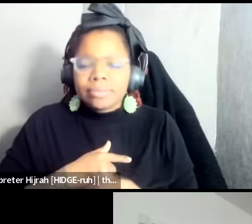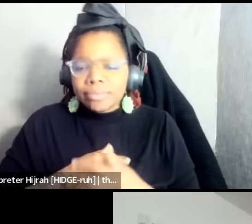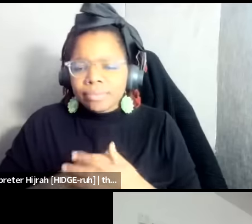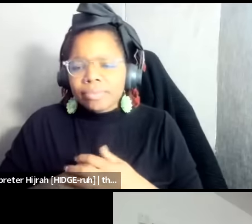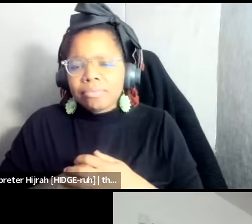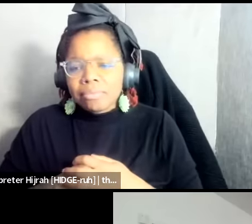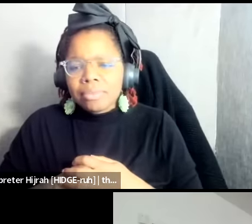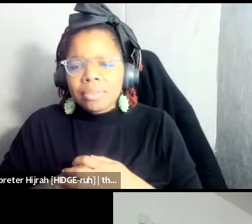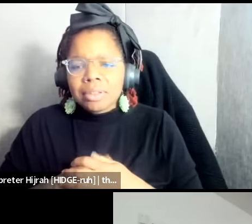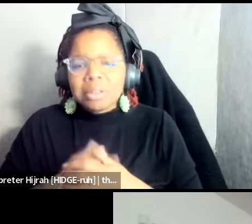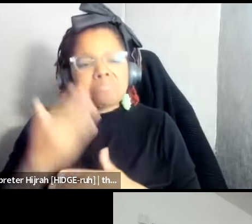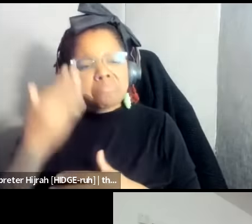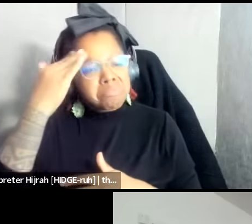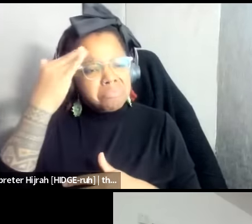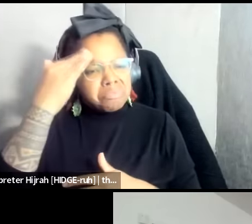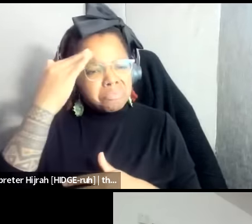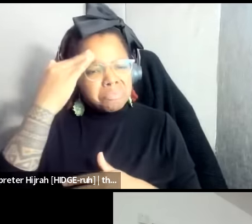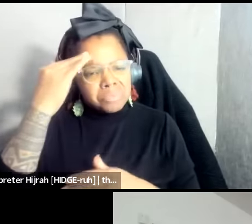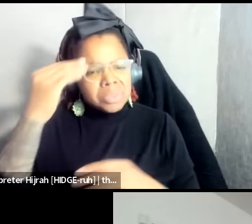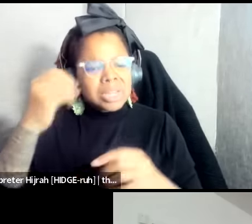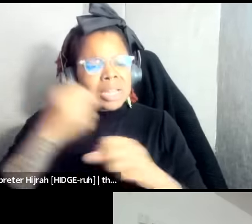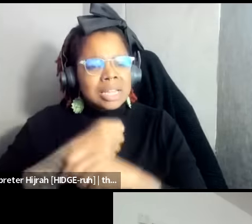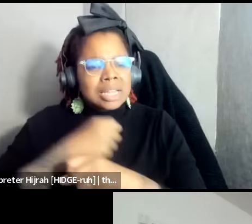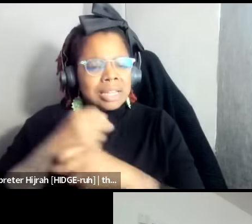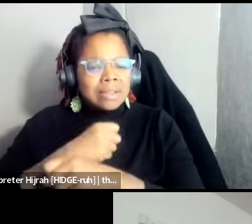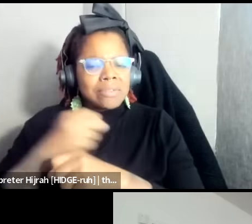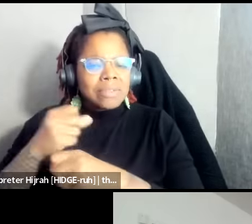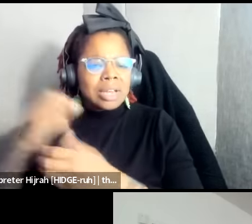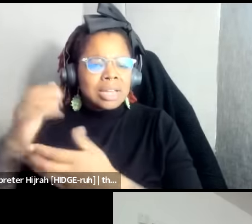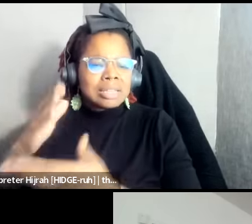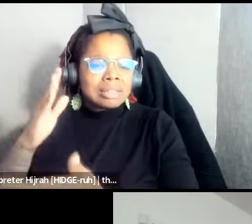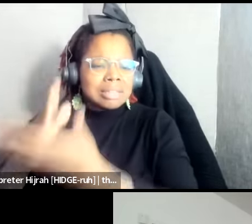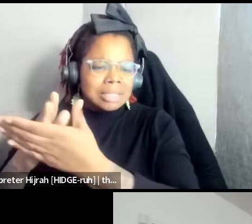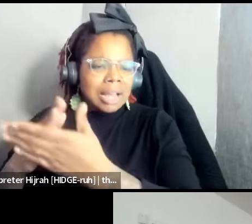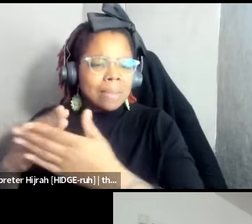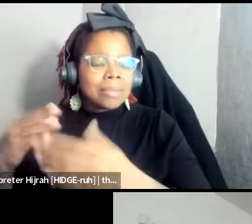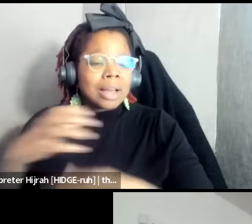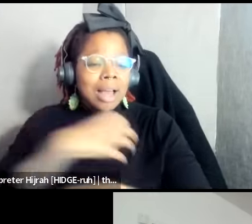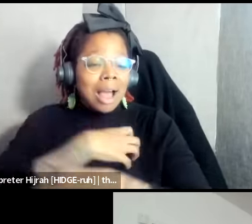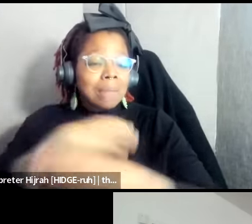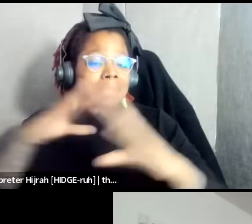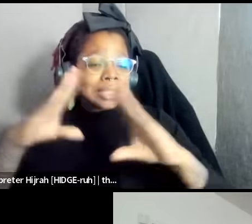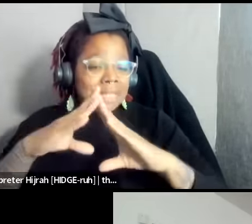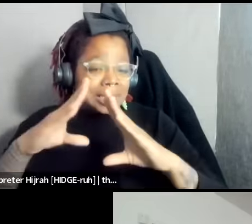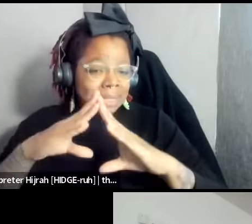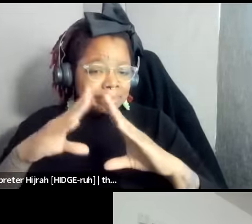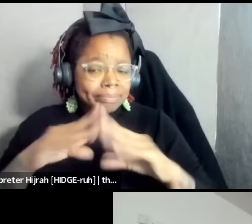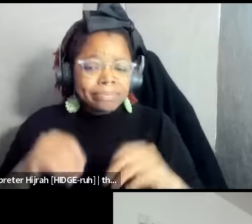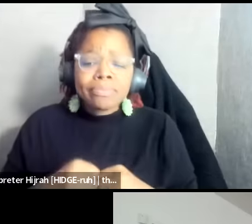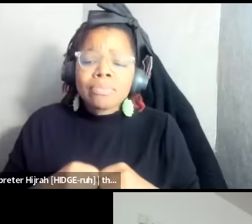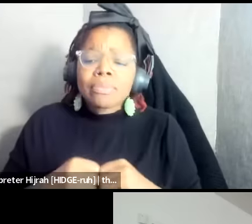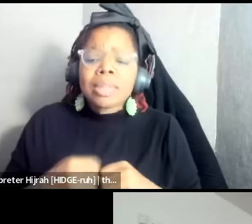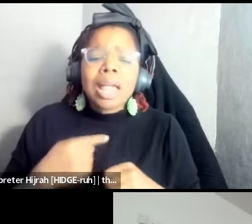familiar with the fight to to stop cop City and I was hoping that you could share a brief update